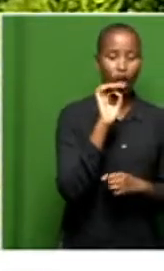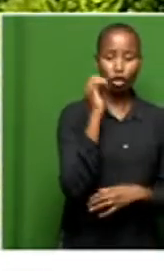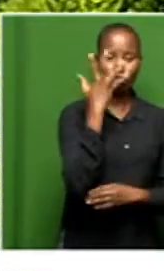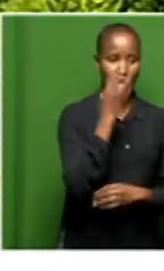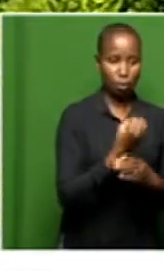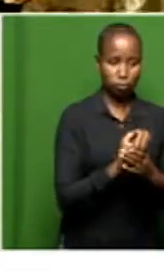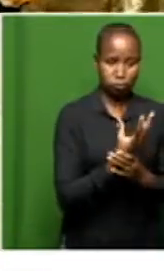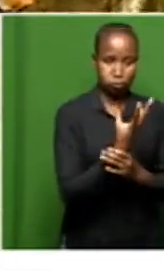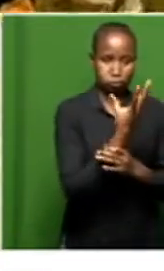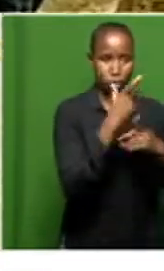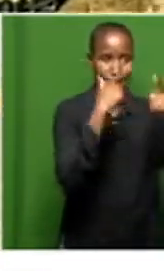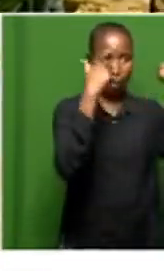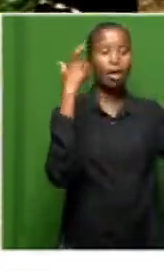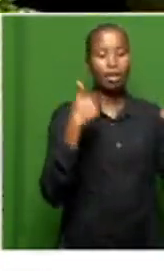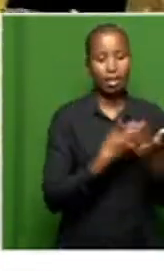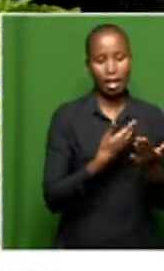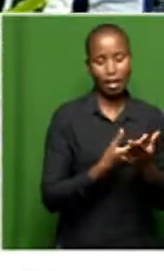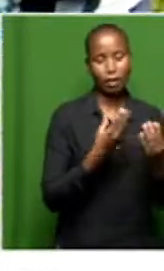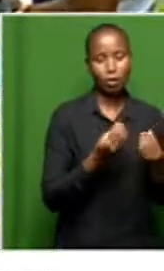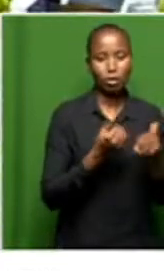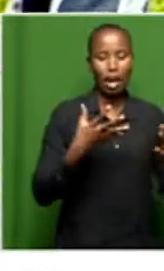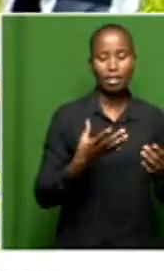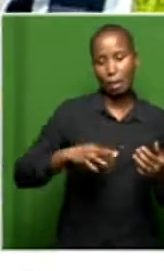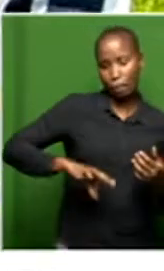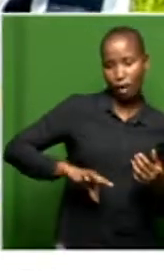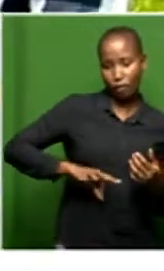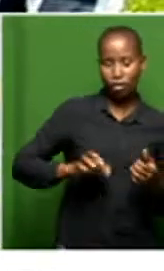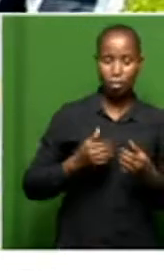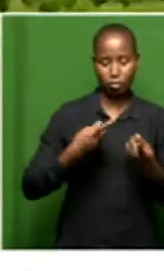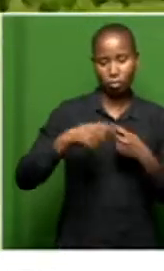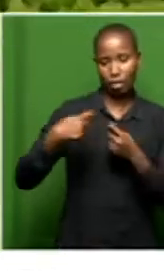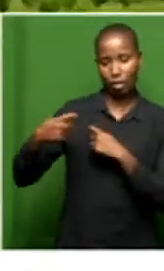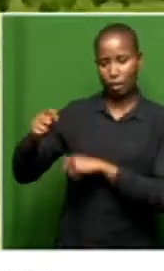from us at a profit. Local people are keen on tapping into the macadamia farming. We're here